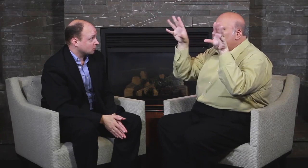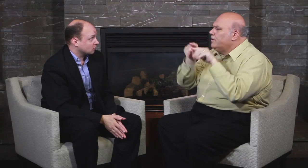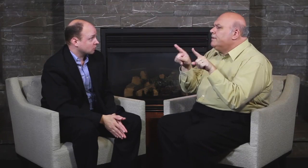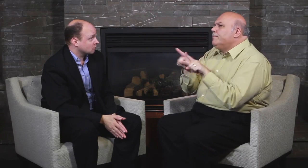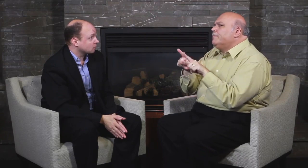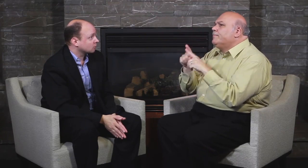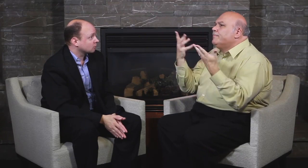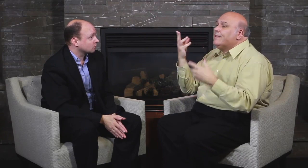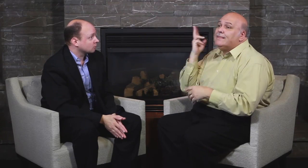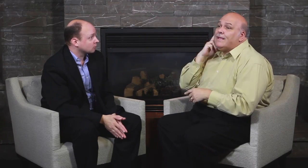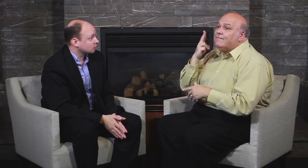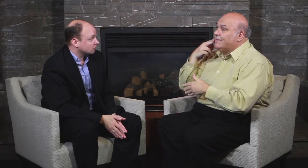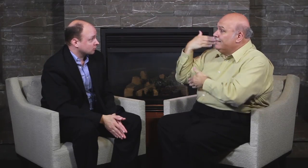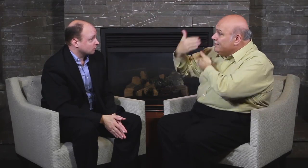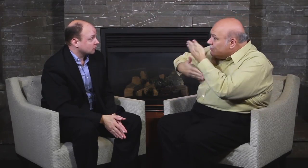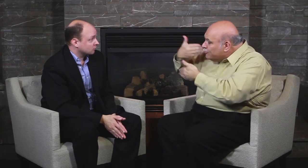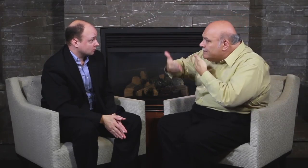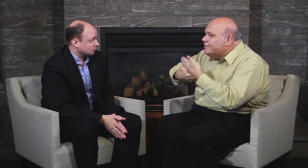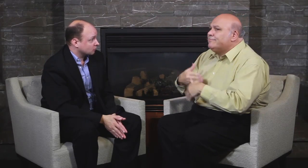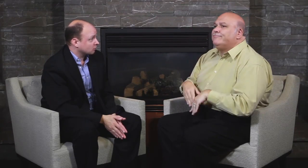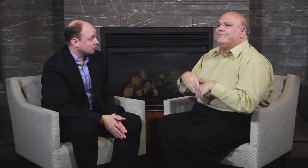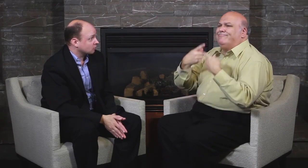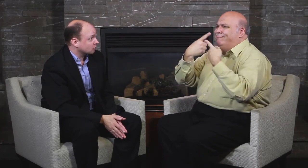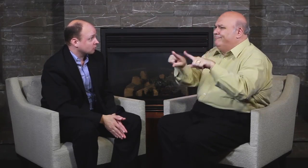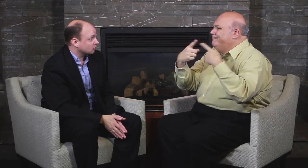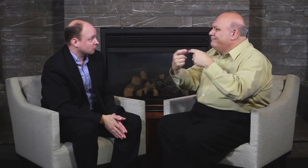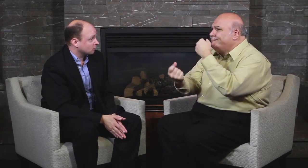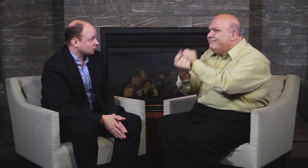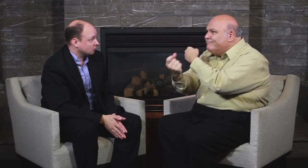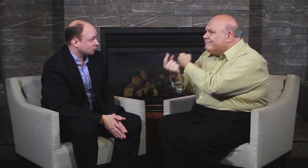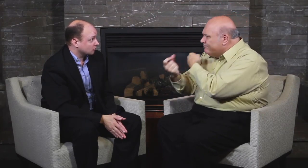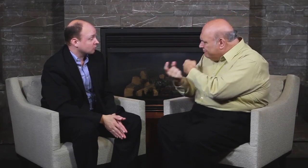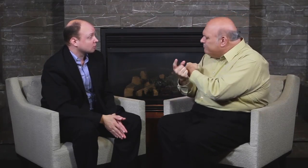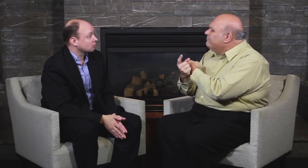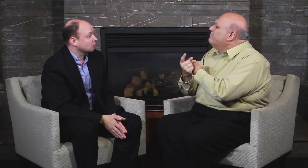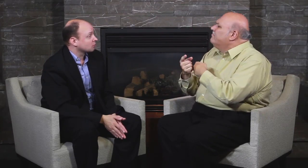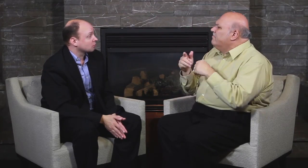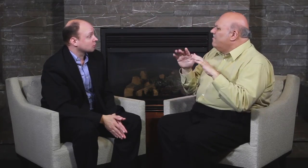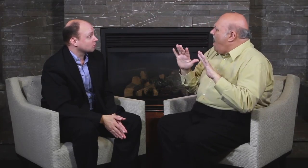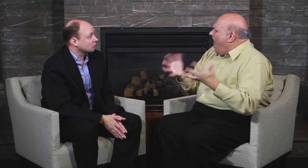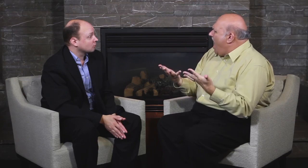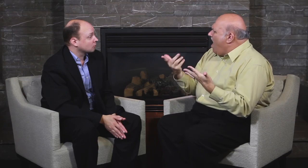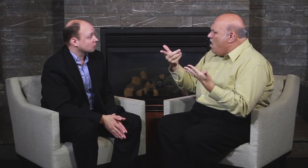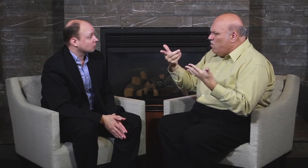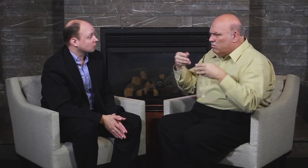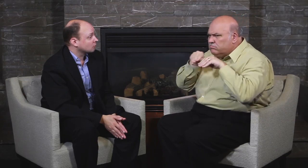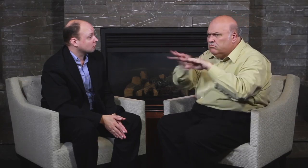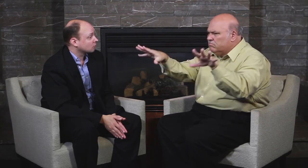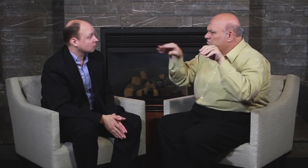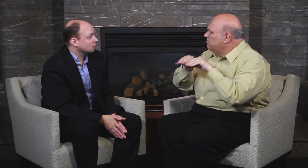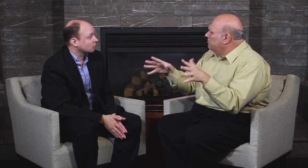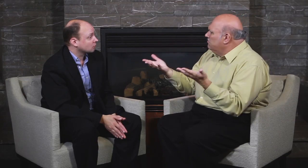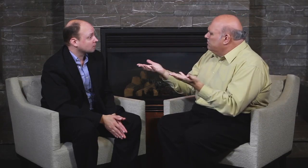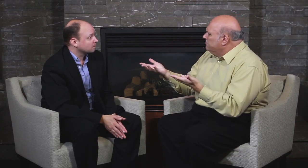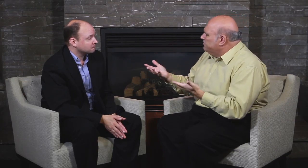get information about Deaf history and Deaf events?